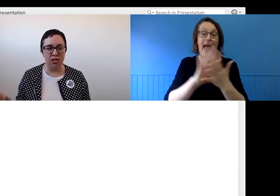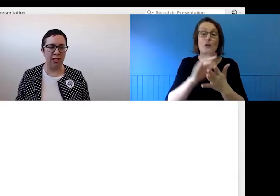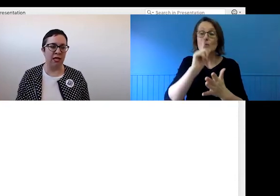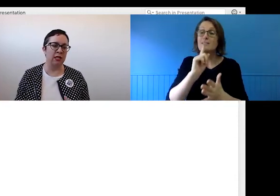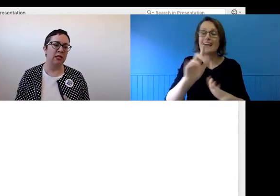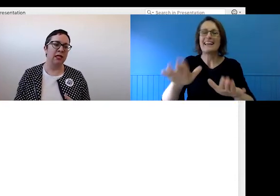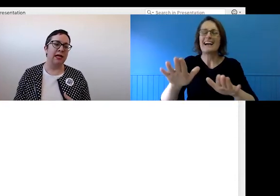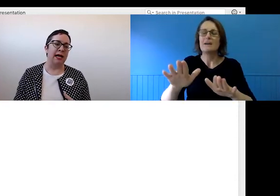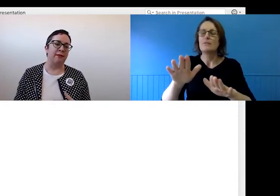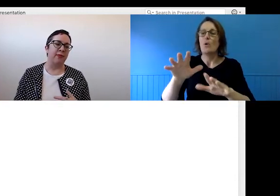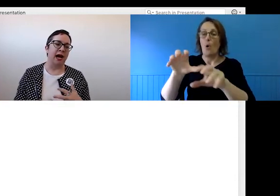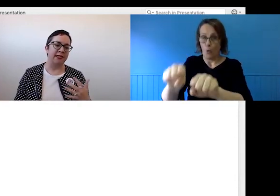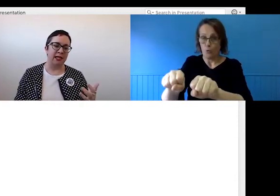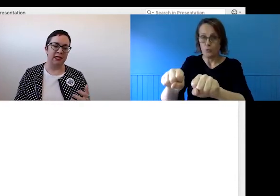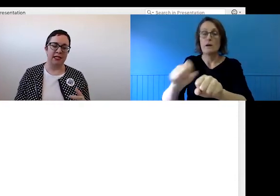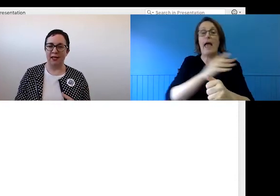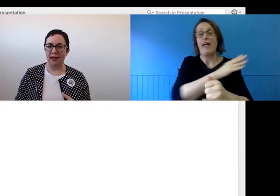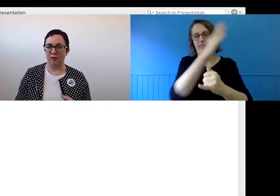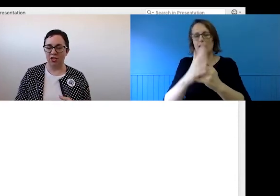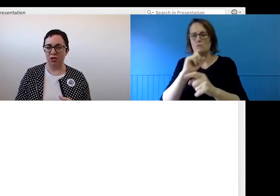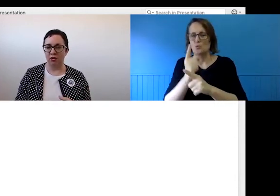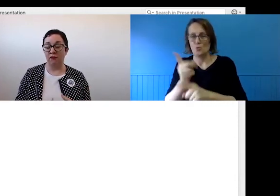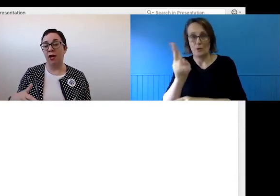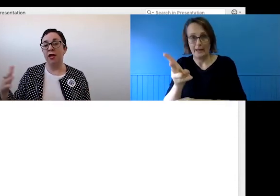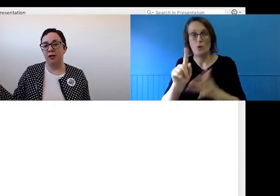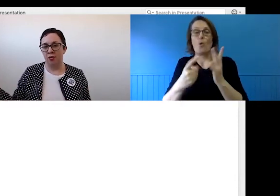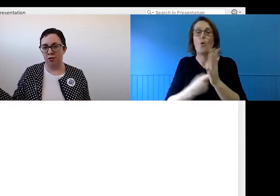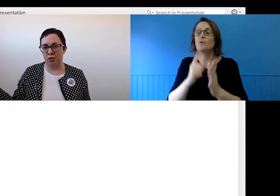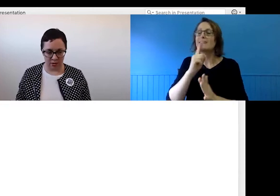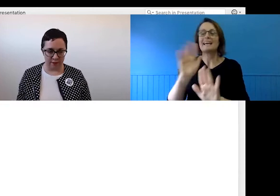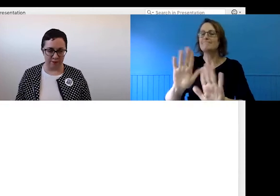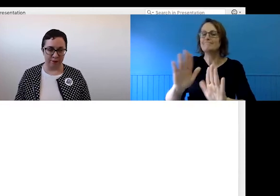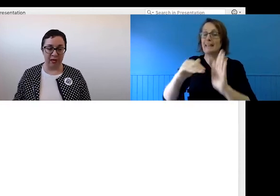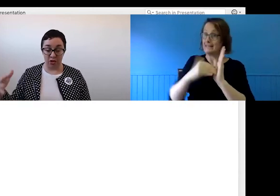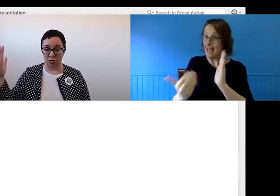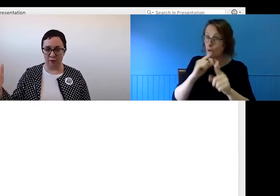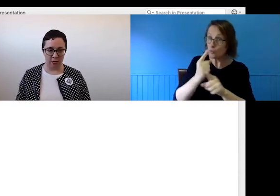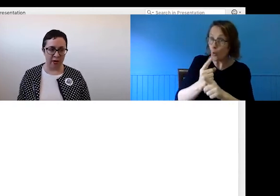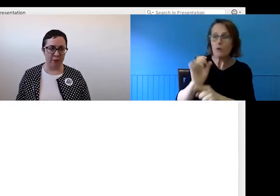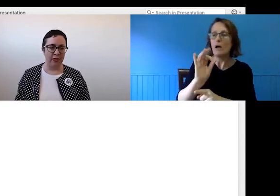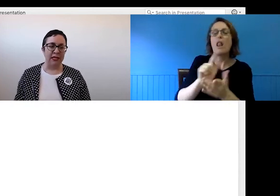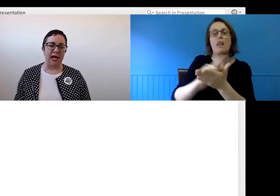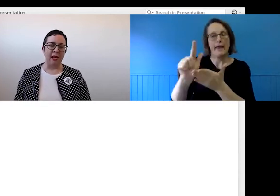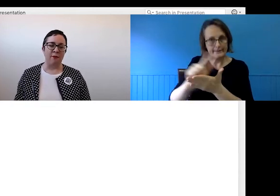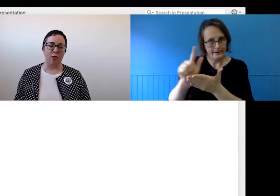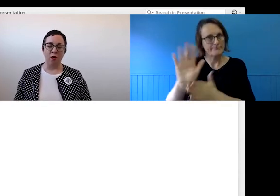the end, asking to take that conversation offline and, of course, making sure to follow up.